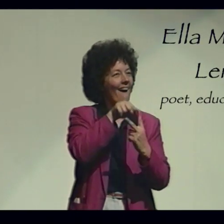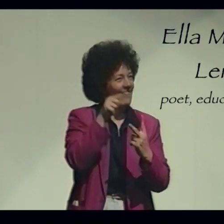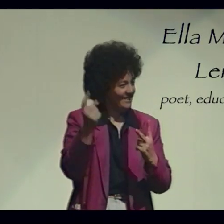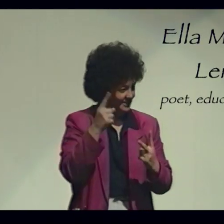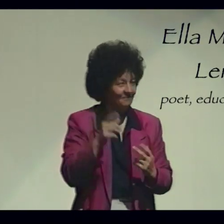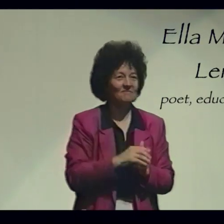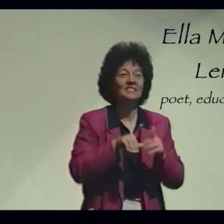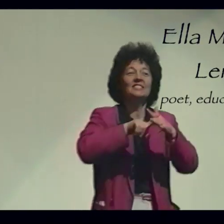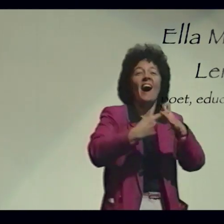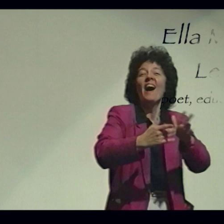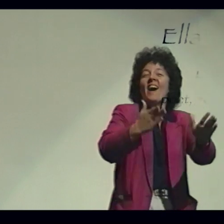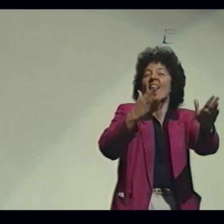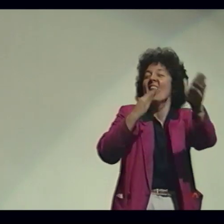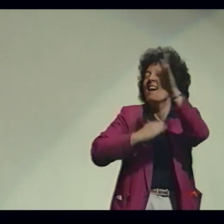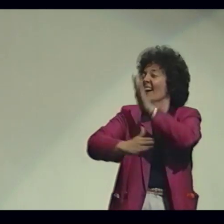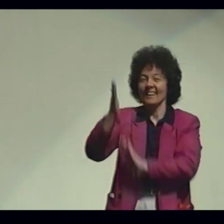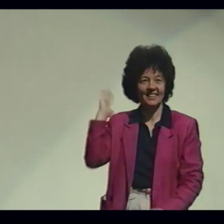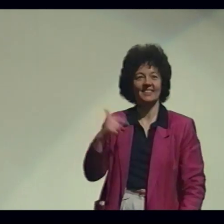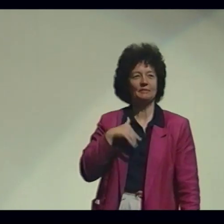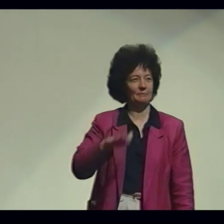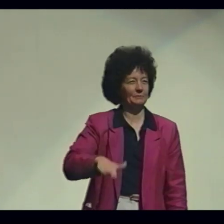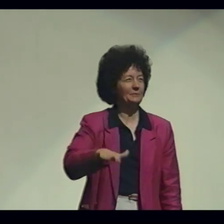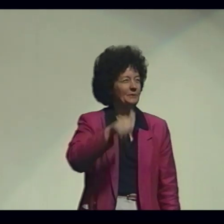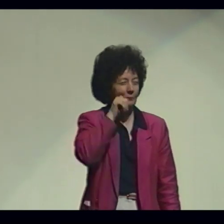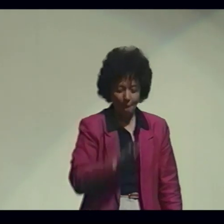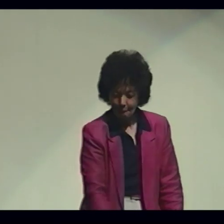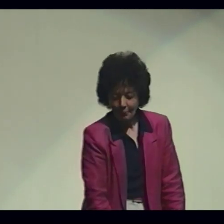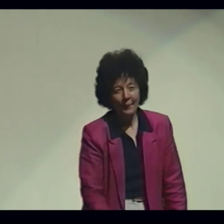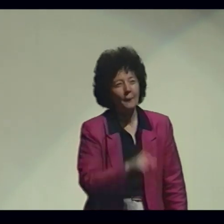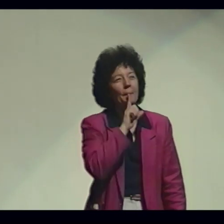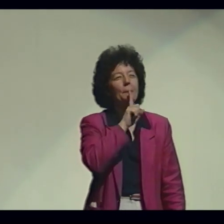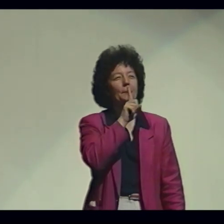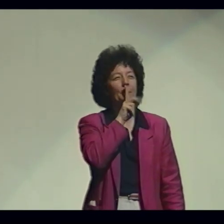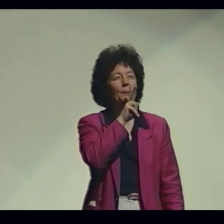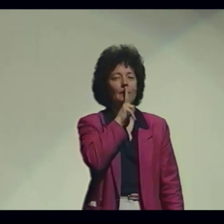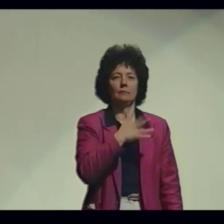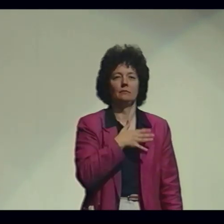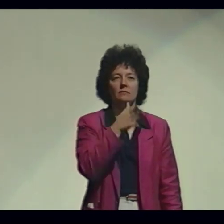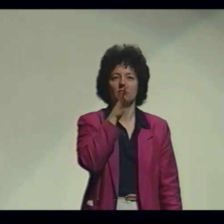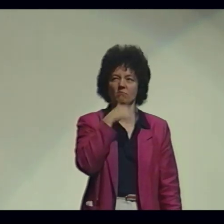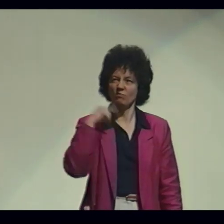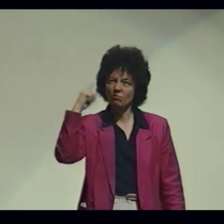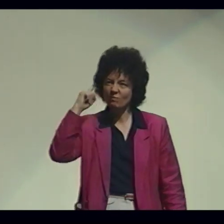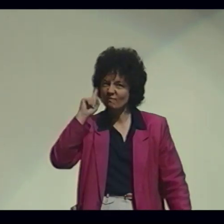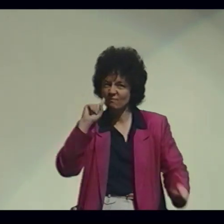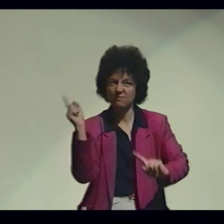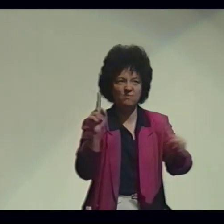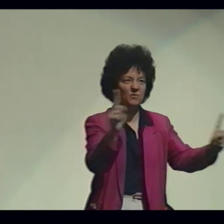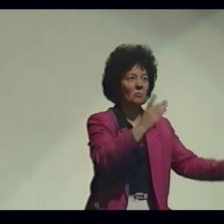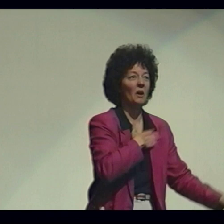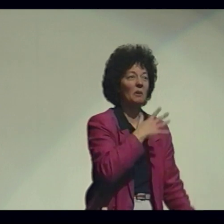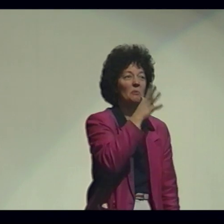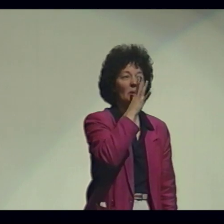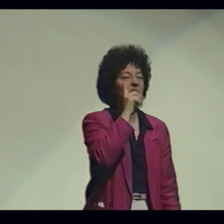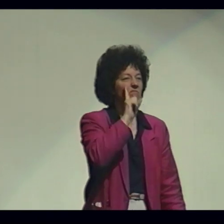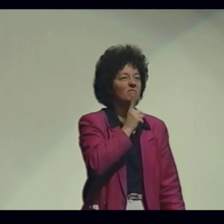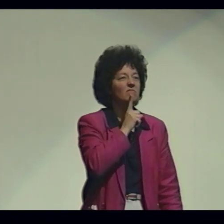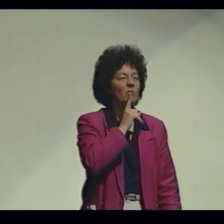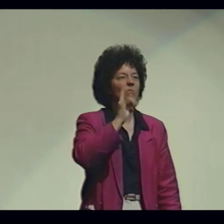Both have always held a special fascination for me. I've heard stories from the time I was very young, that my mother, who is deaf,